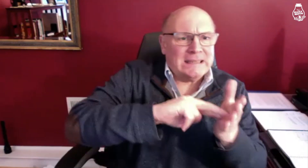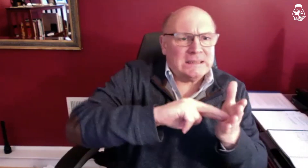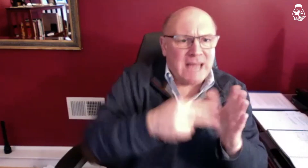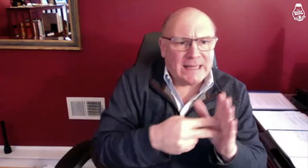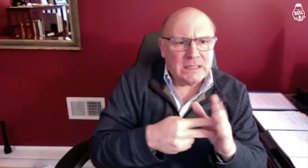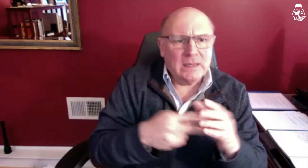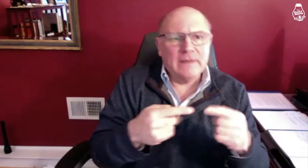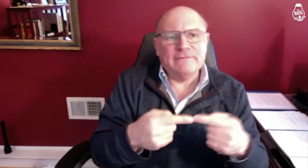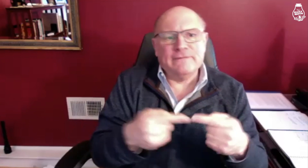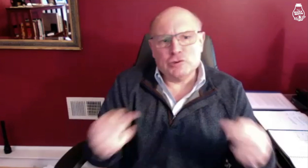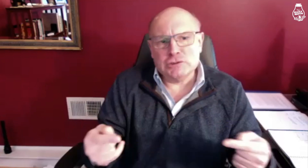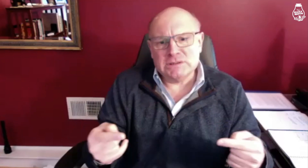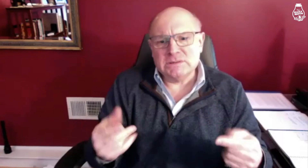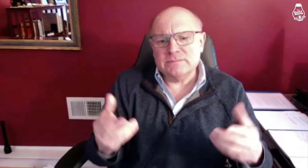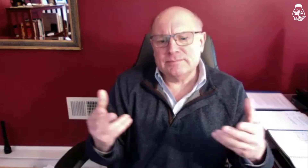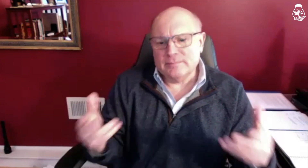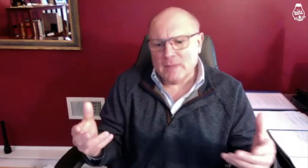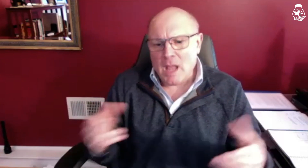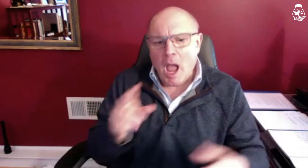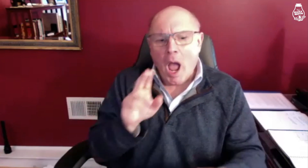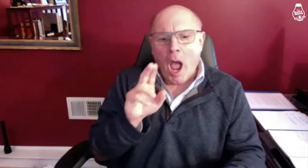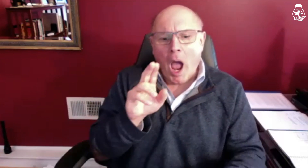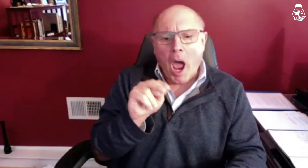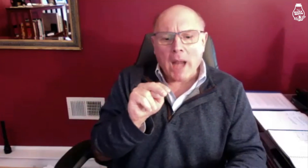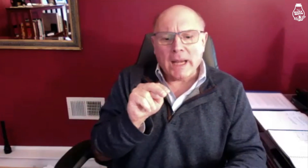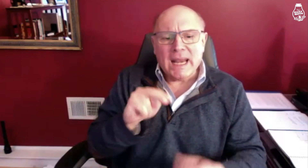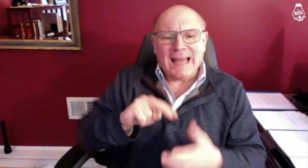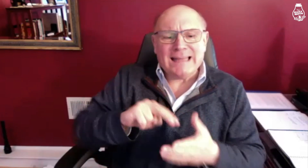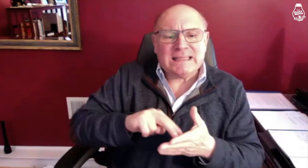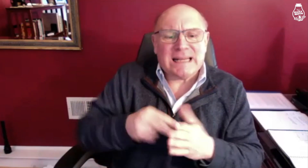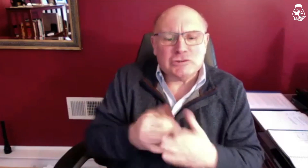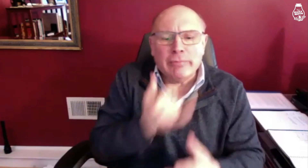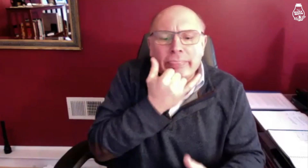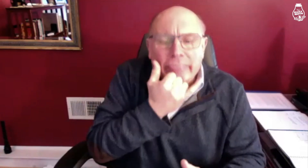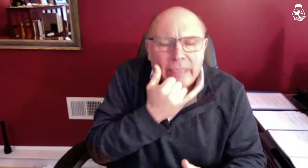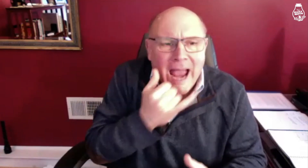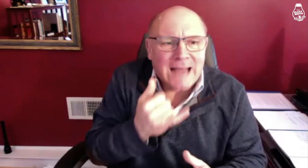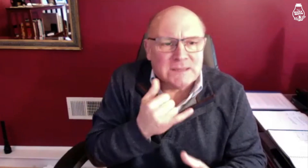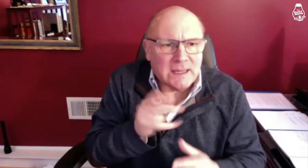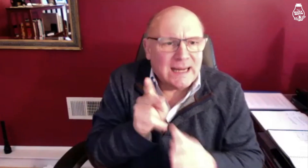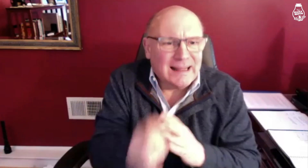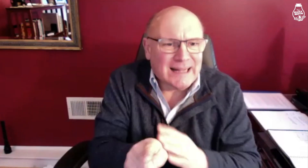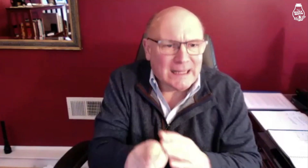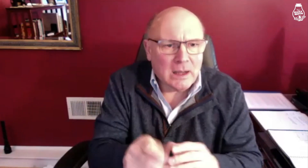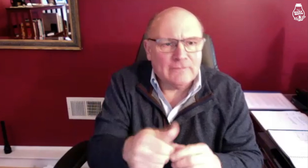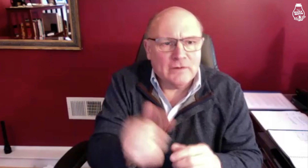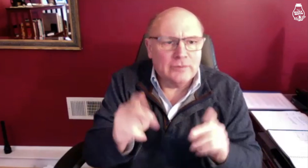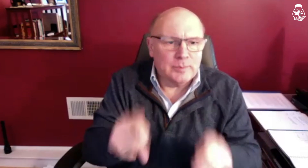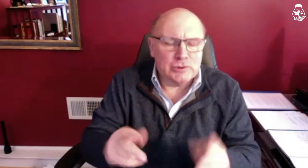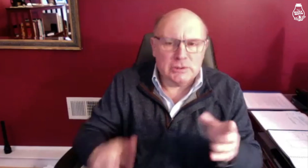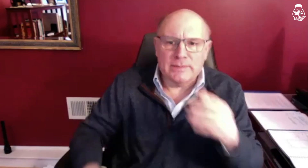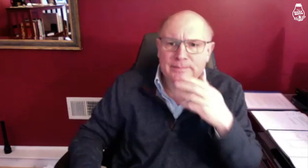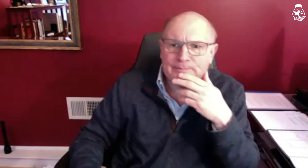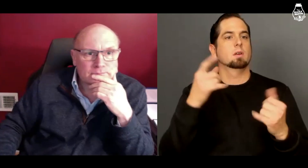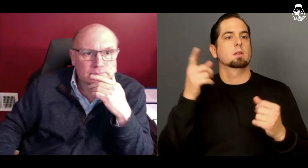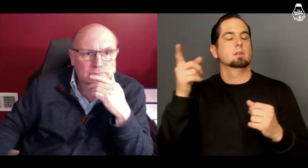intent versus an unintentional, accidental killing of someone else.